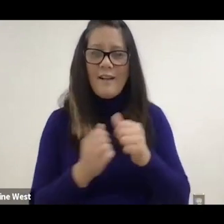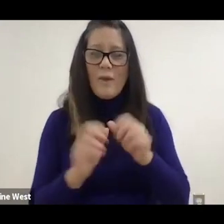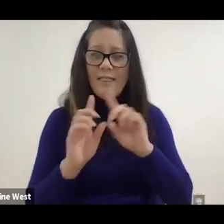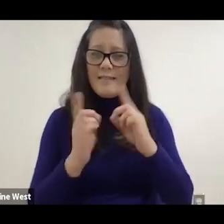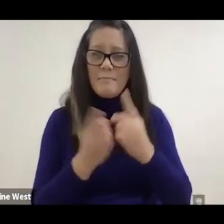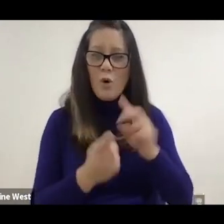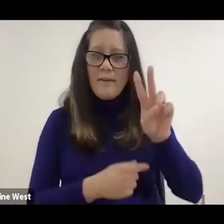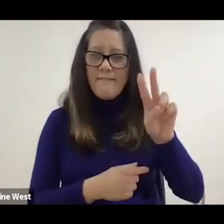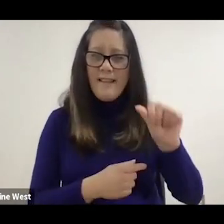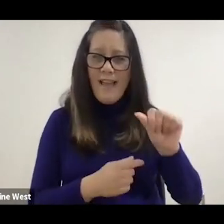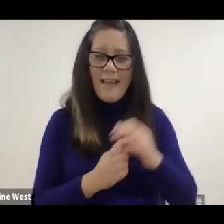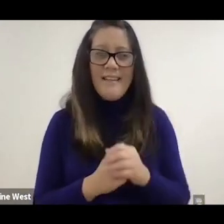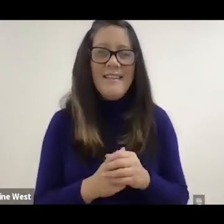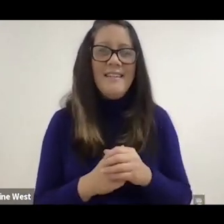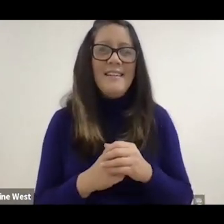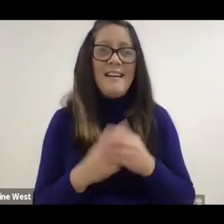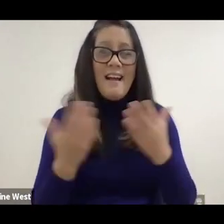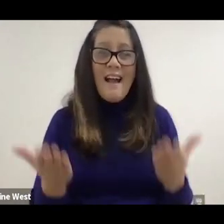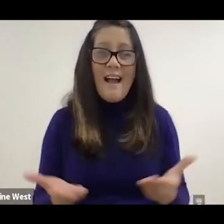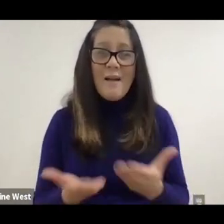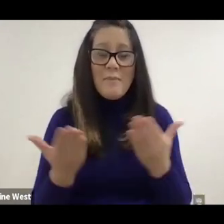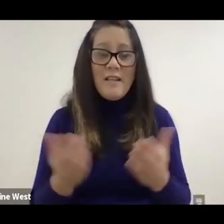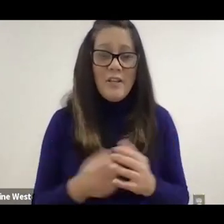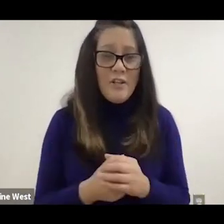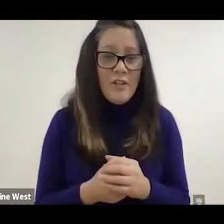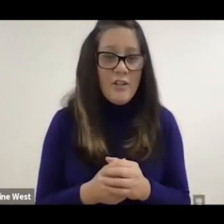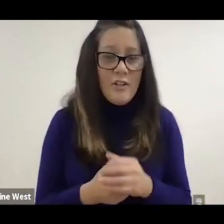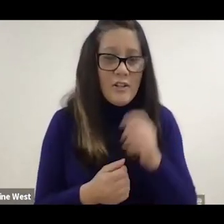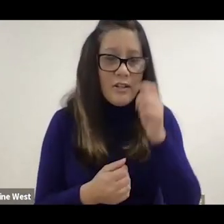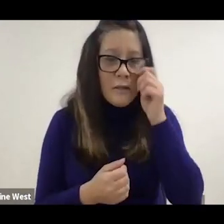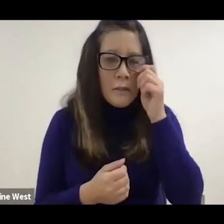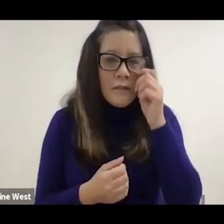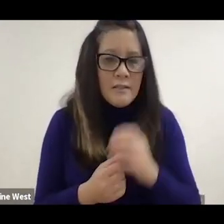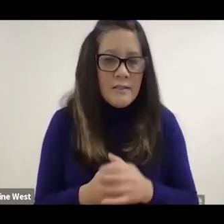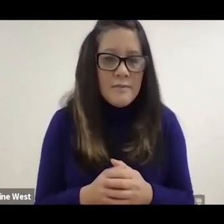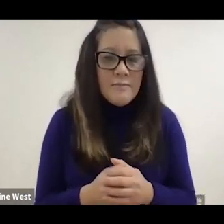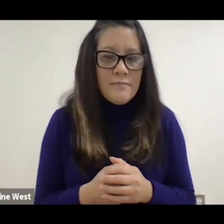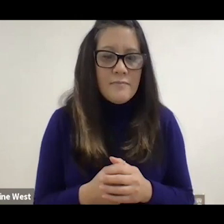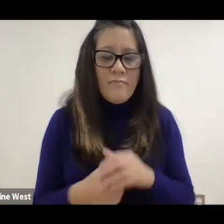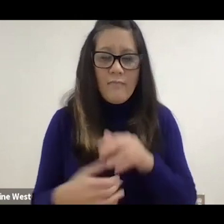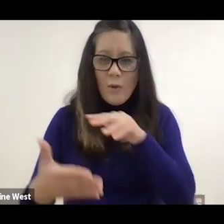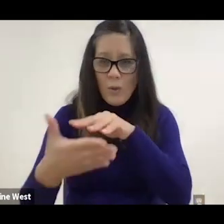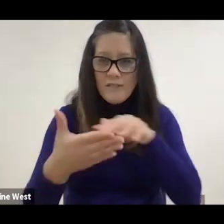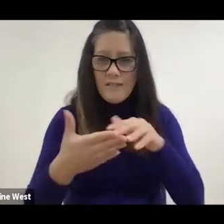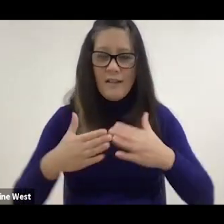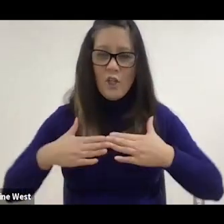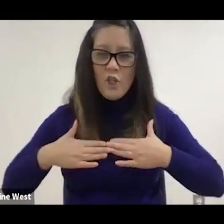the Department of Veterans Affairs. I'm here in a room where very important things happen at this event